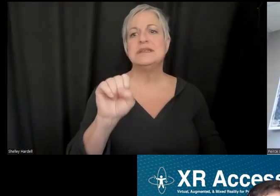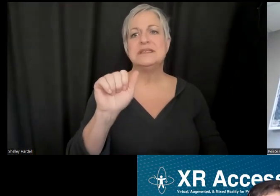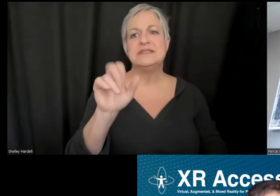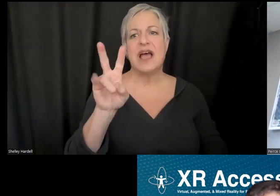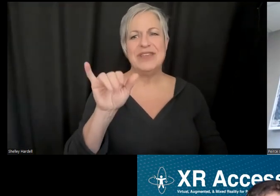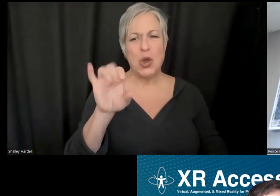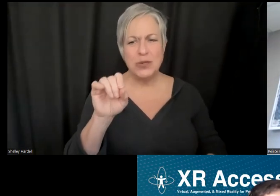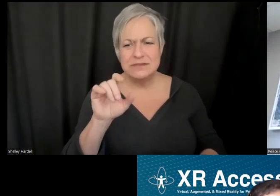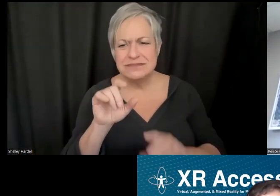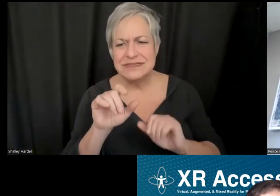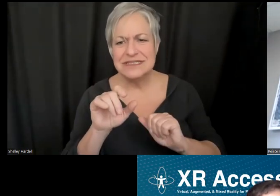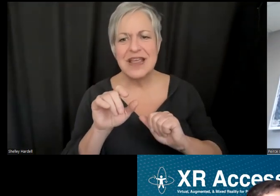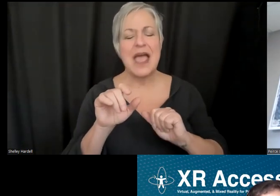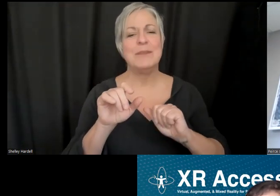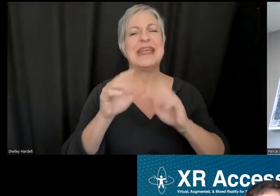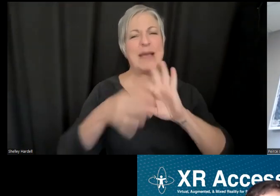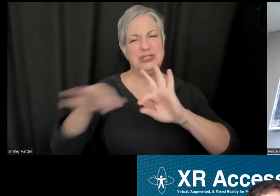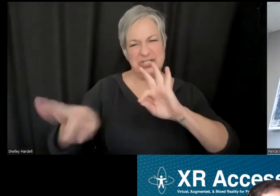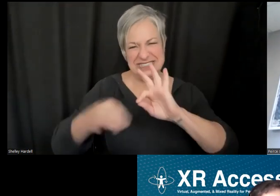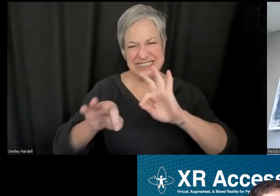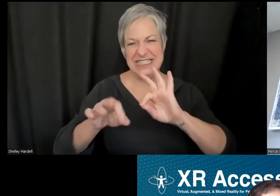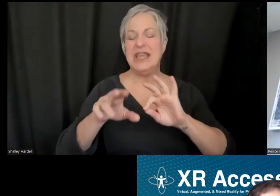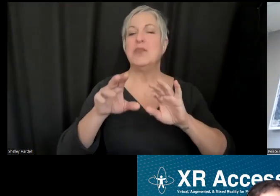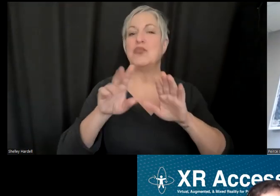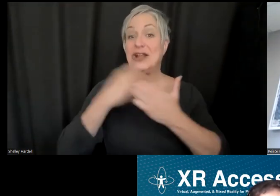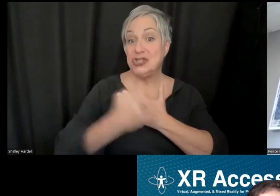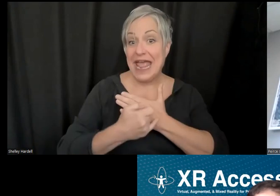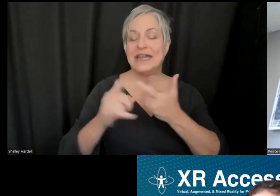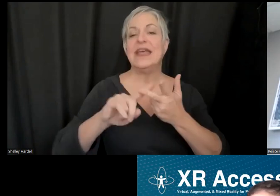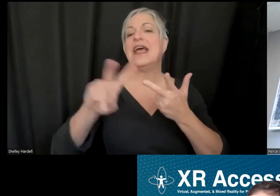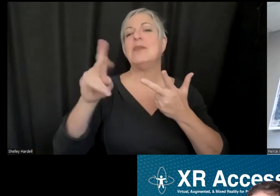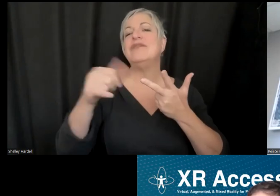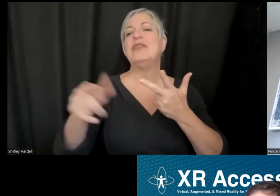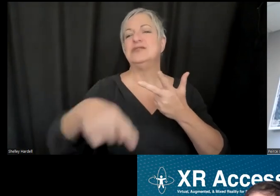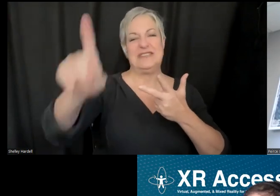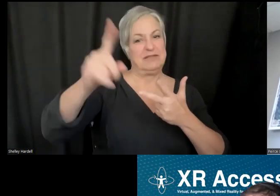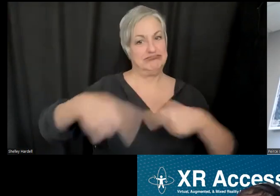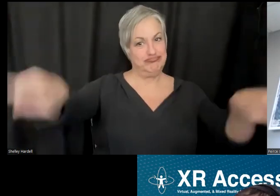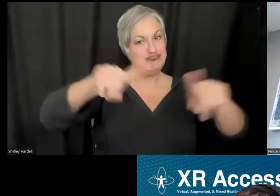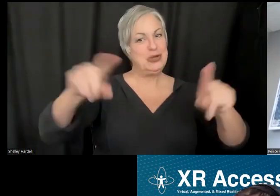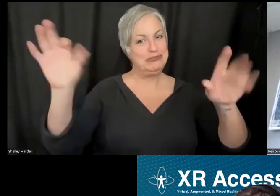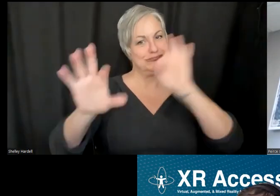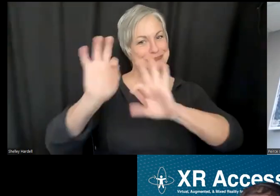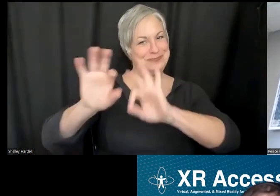captions Unity project, and other great resources. And,